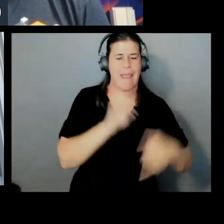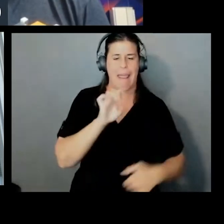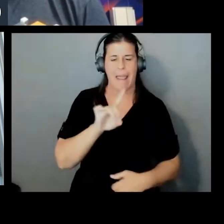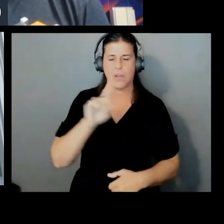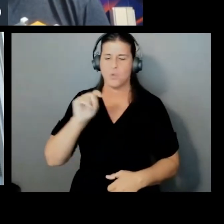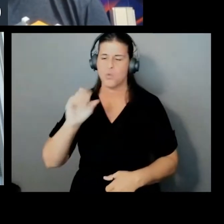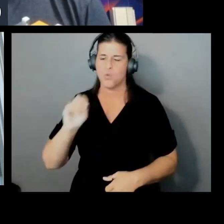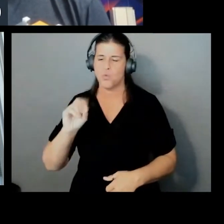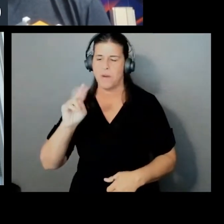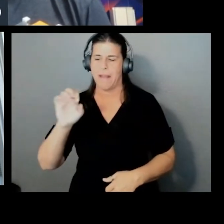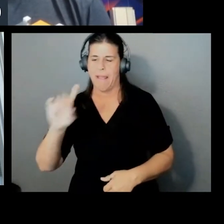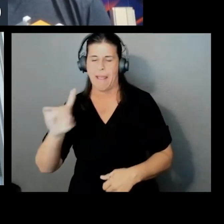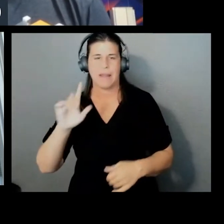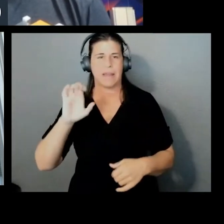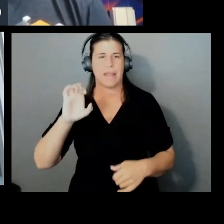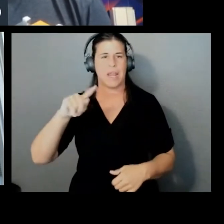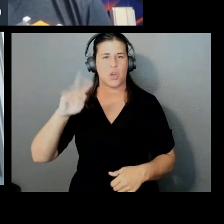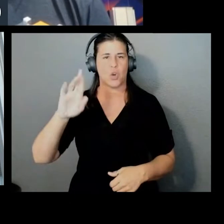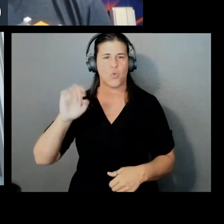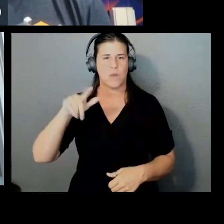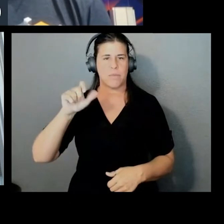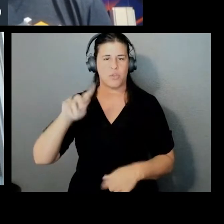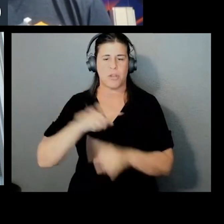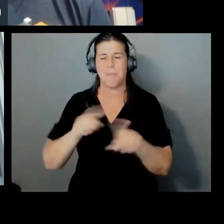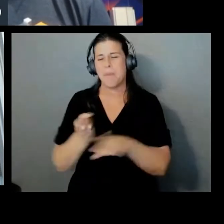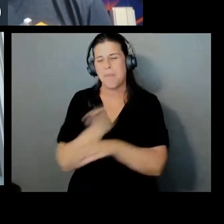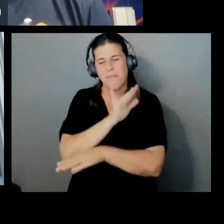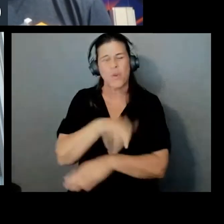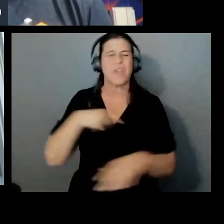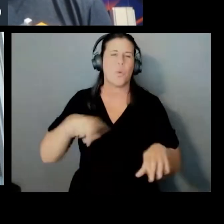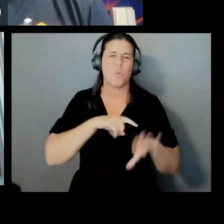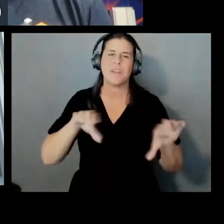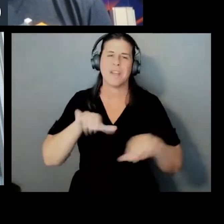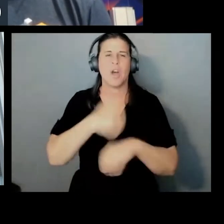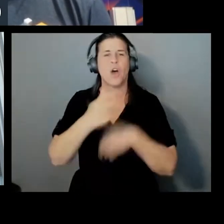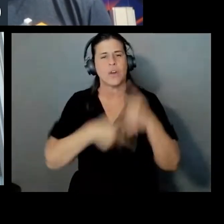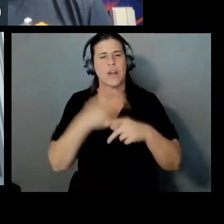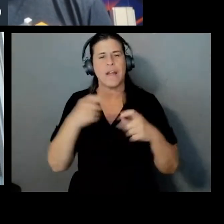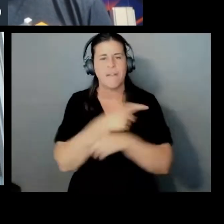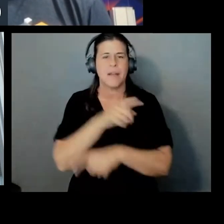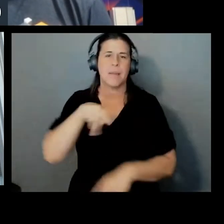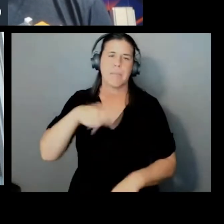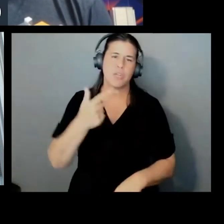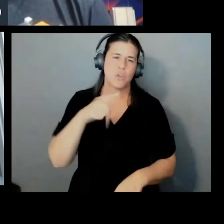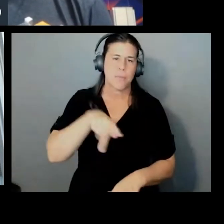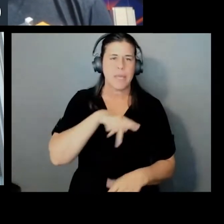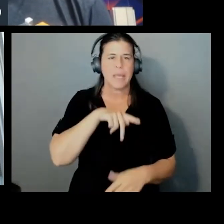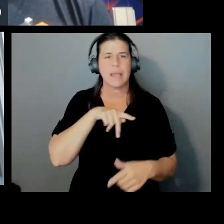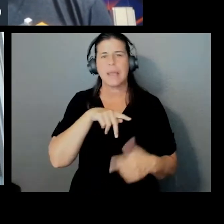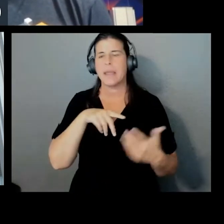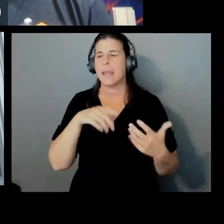we'd use other kind of encryption techniques like PGP, I think that'll resonate with probably a lot of people out there,